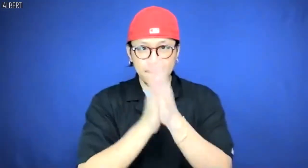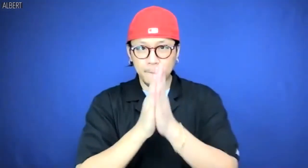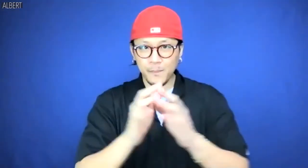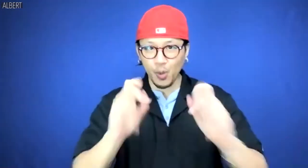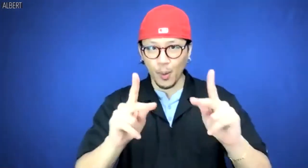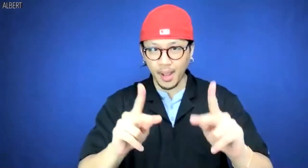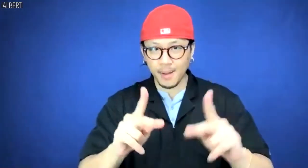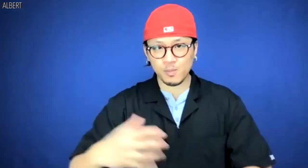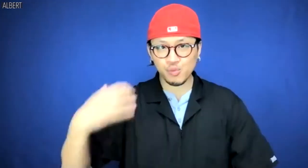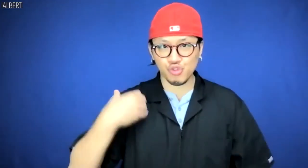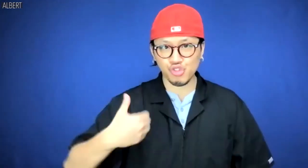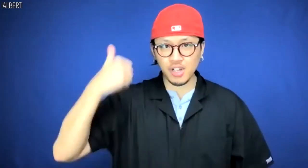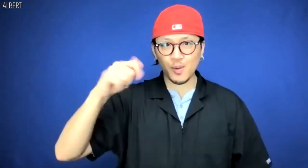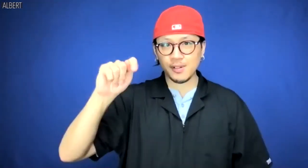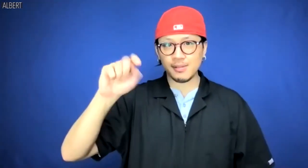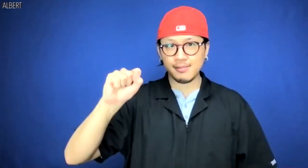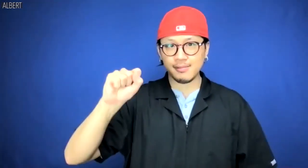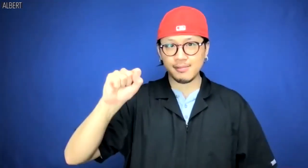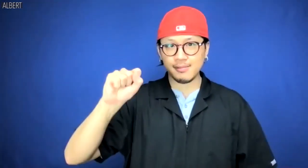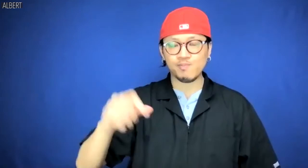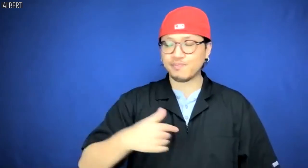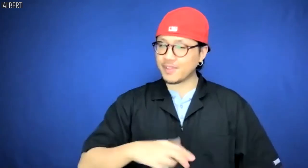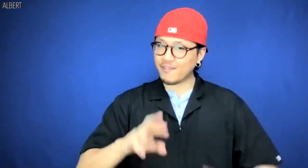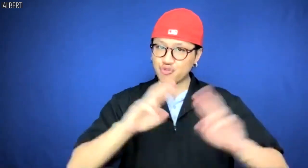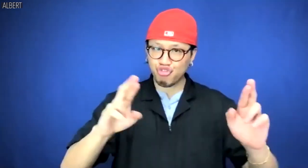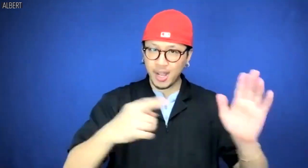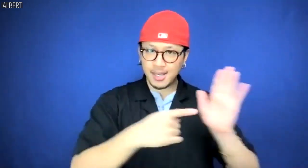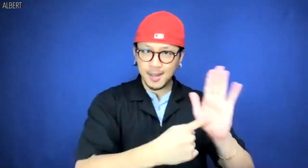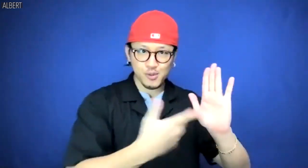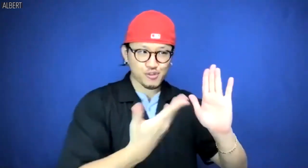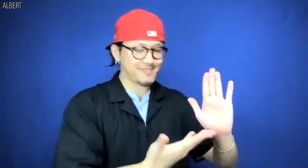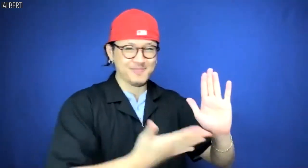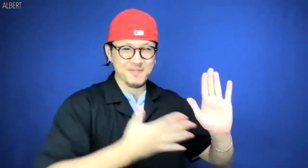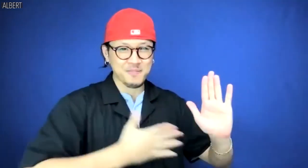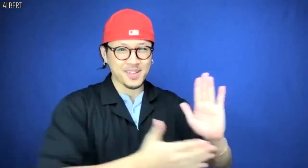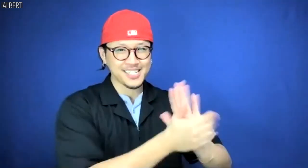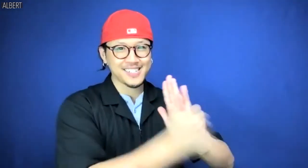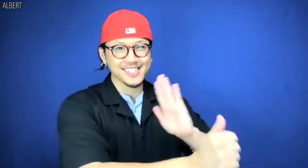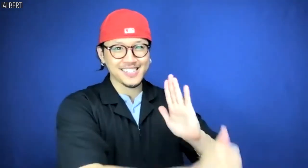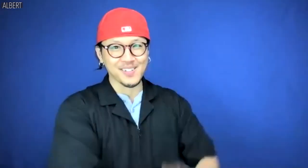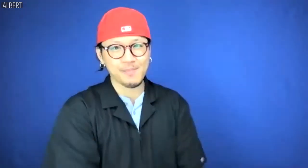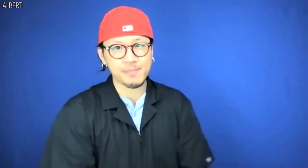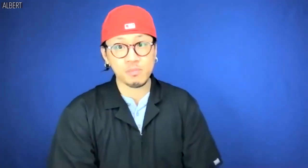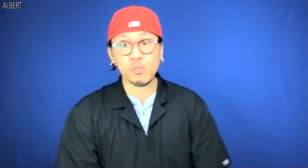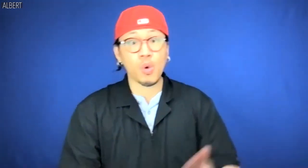Albert: OK, General Tso, I've got you your demonstration of prowess.